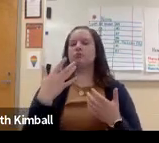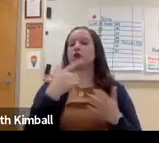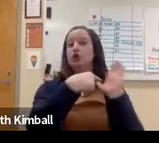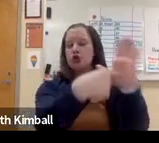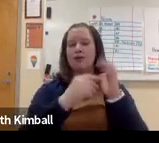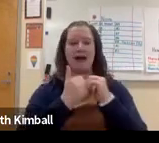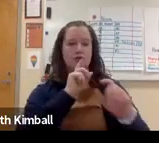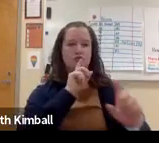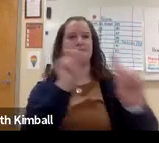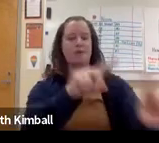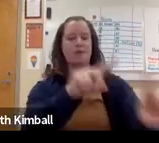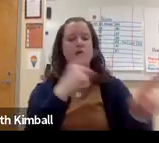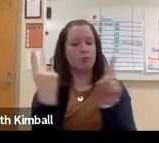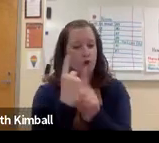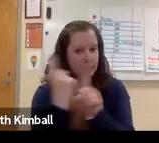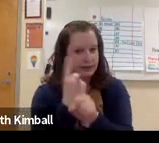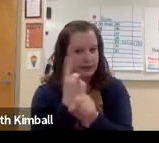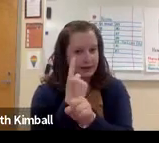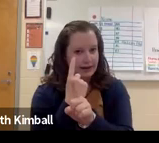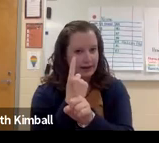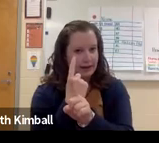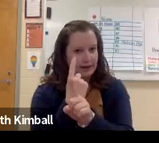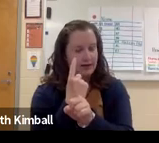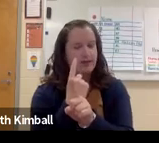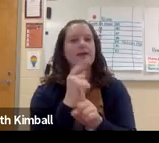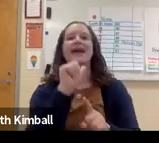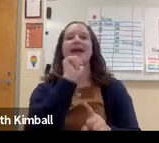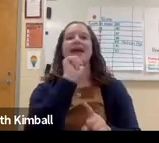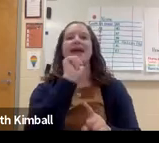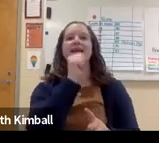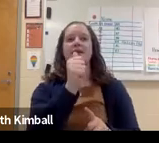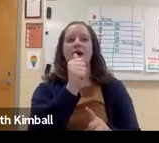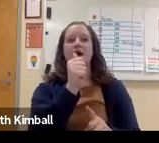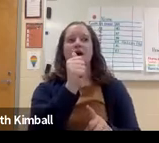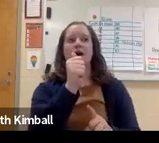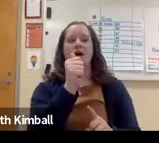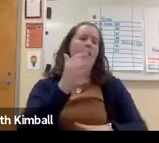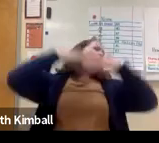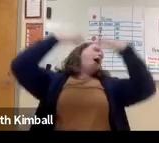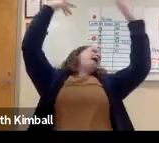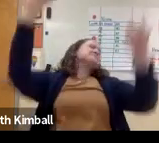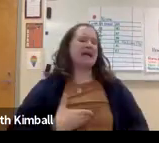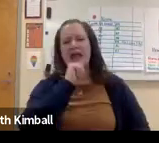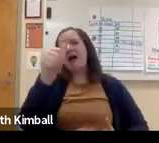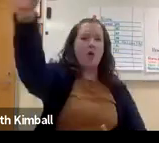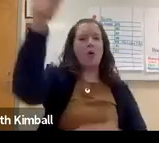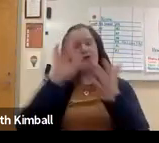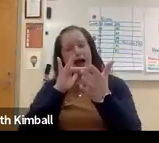And I will mess up something just to show them and to help to show them how to respond appropriately.